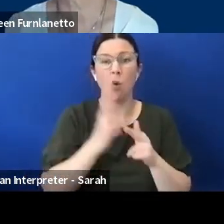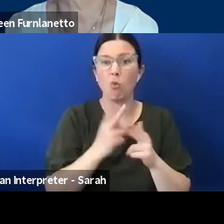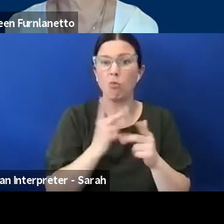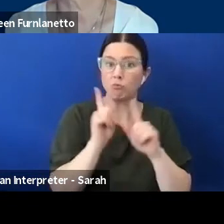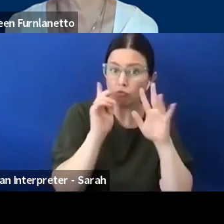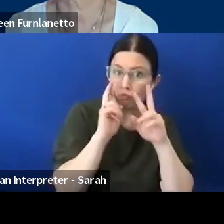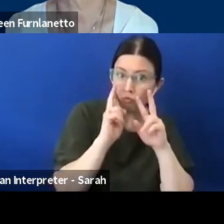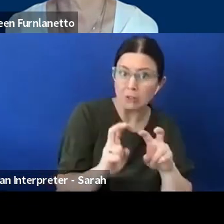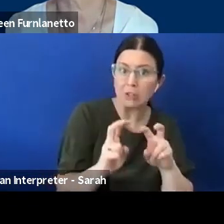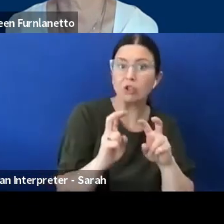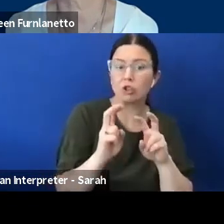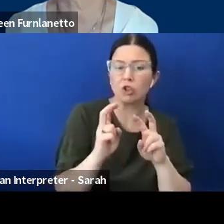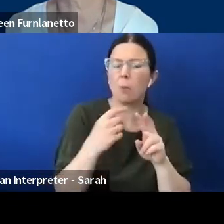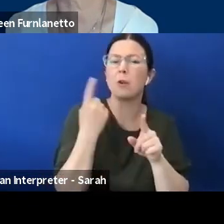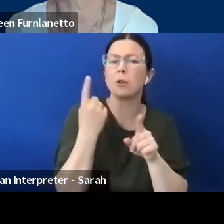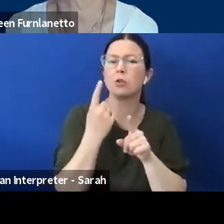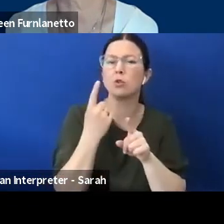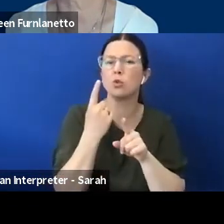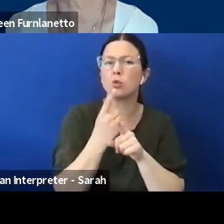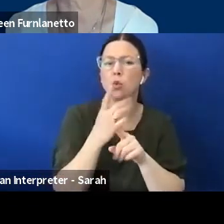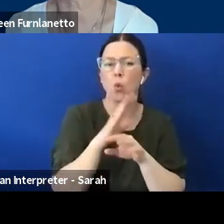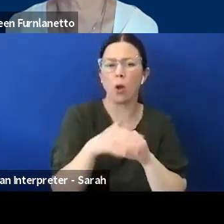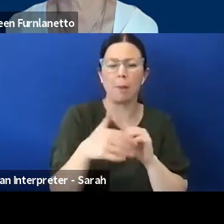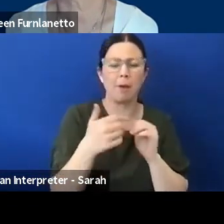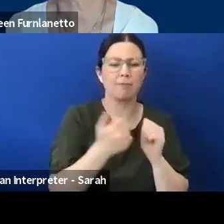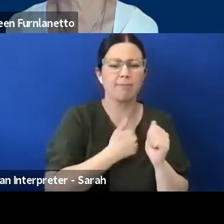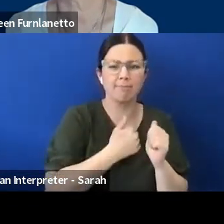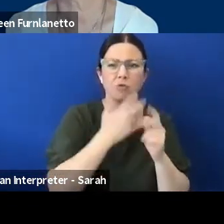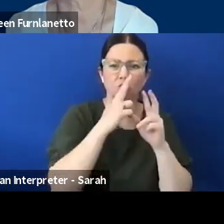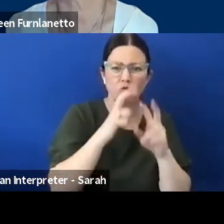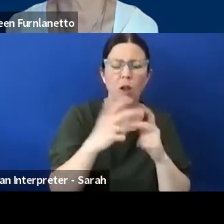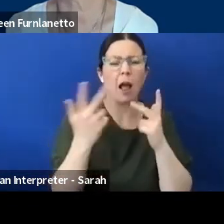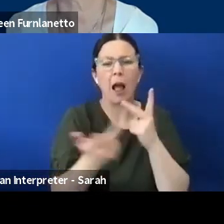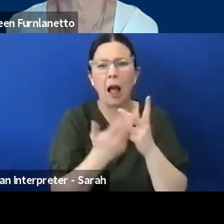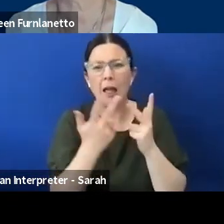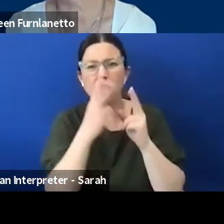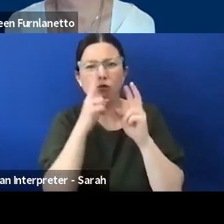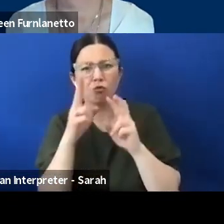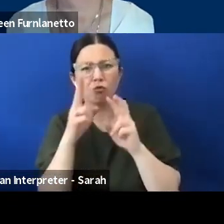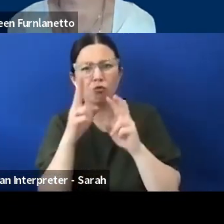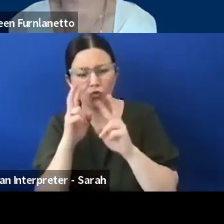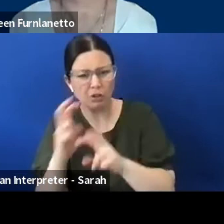I'm talking about swan research and other conditions as well the scientists or in